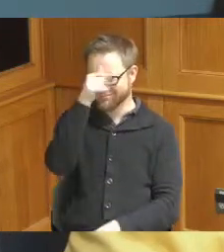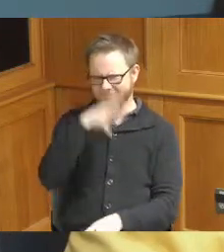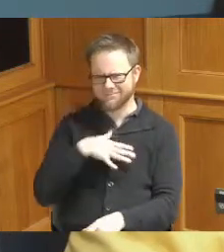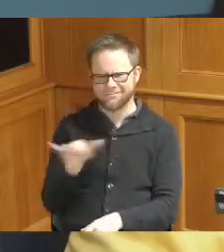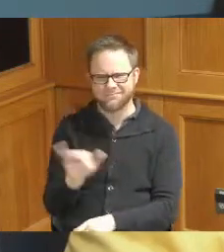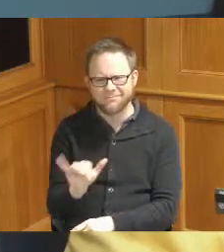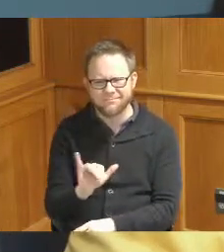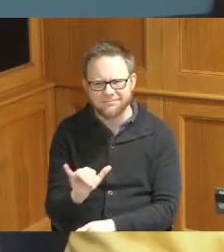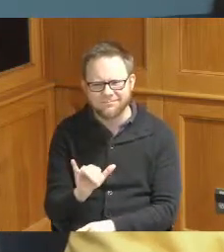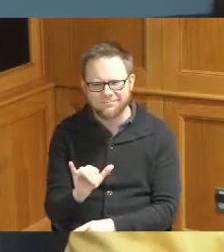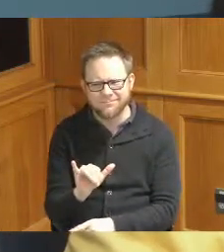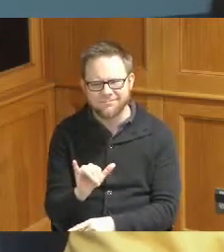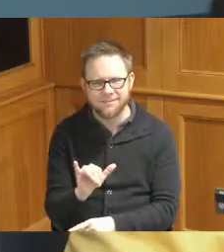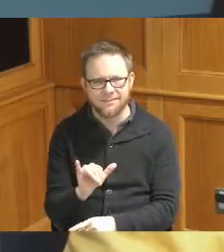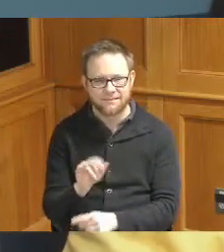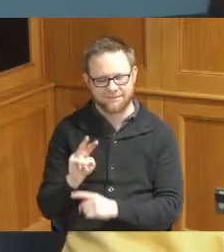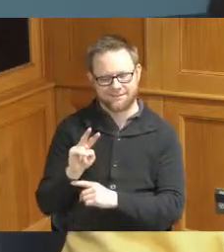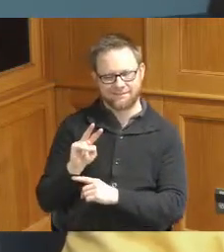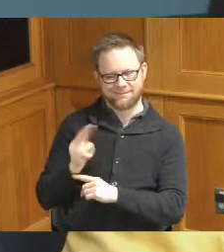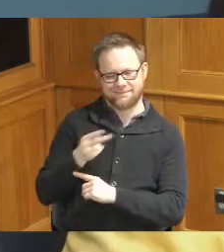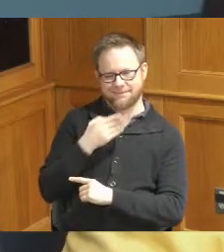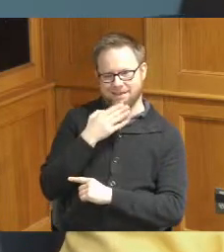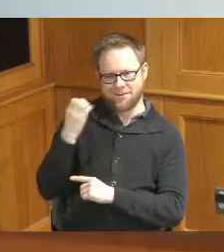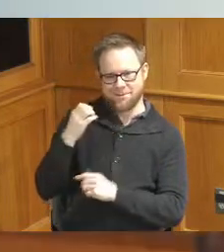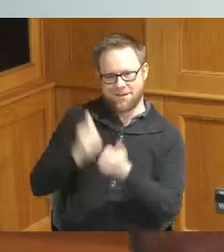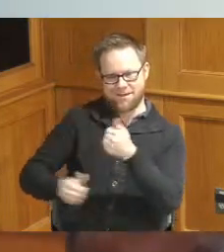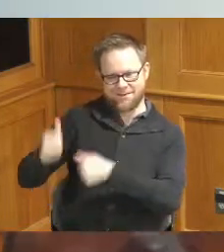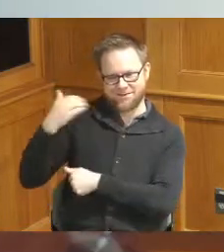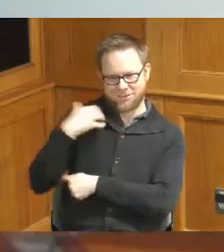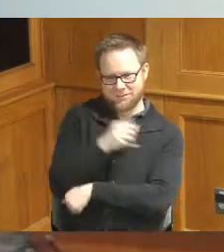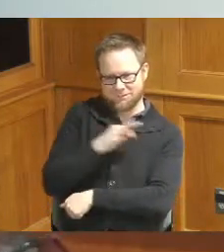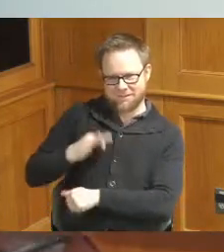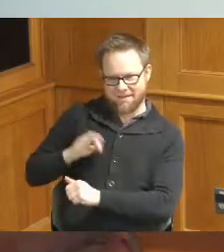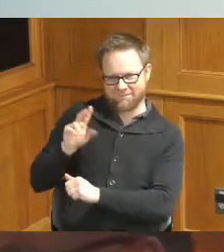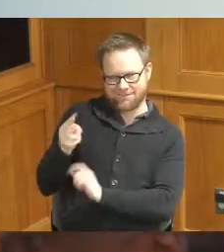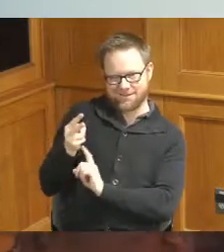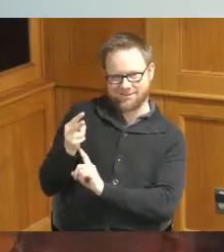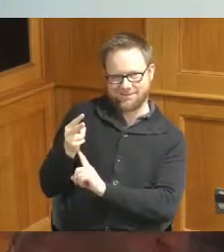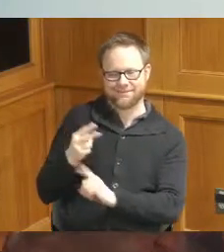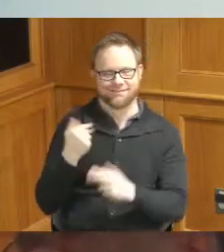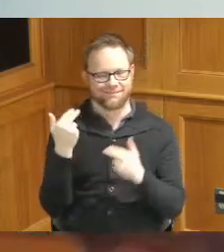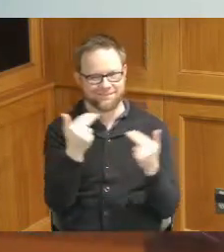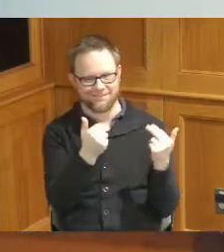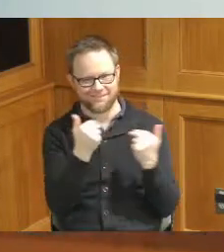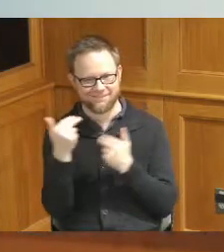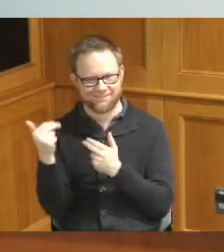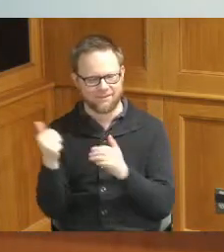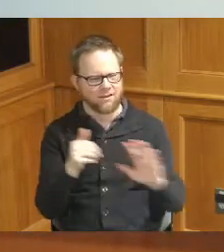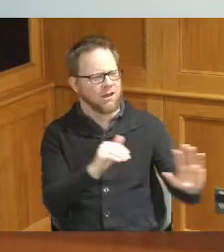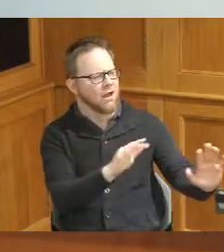and the second best Chief of Staff wait a minute I like to be number one